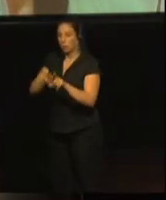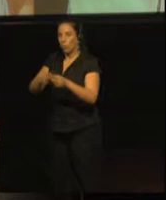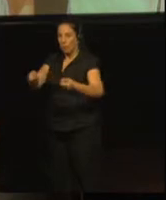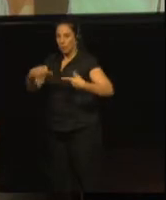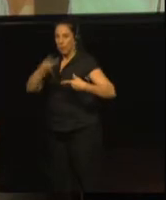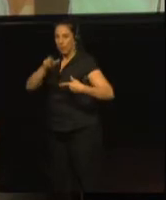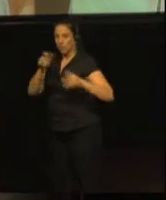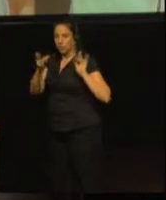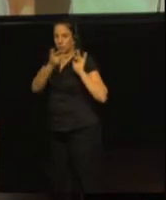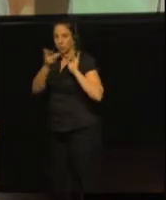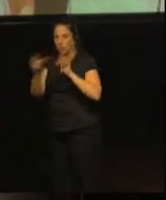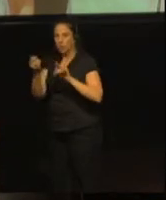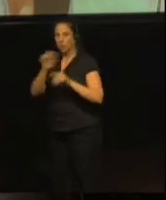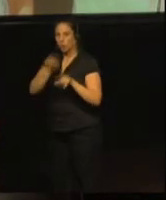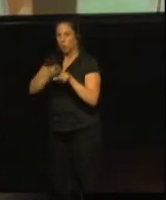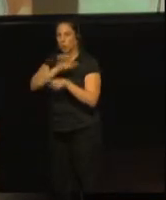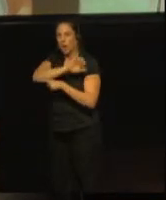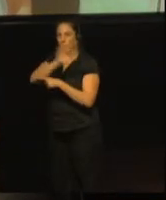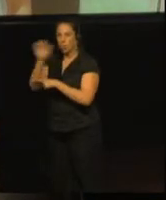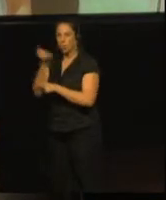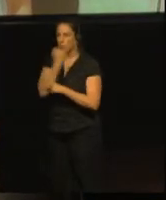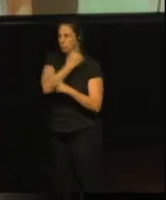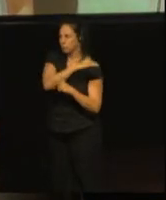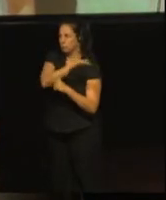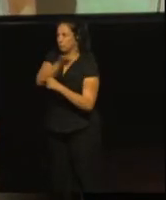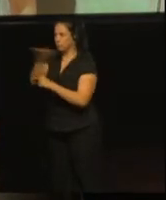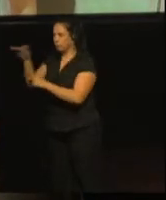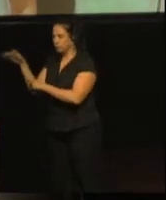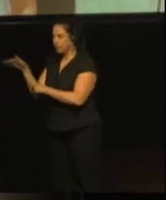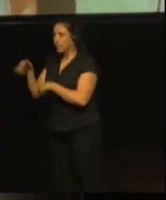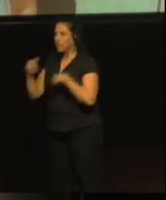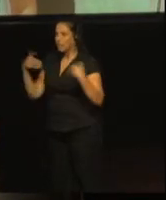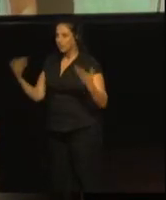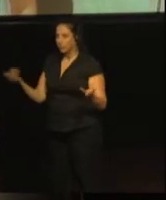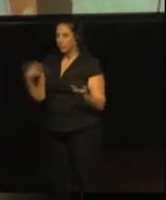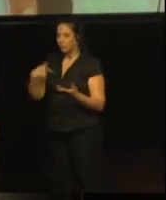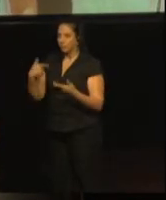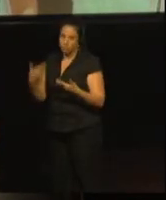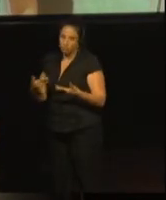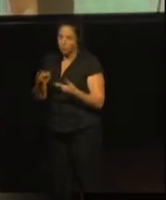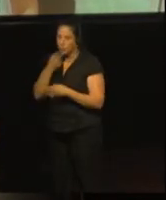I would like to read to you the countries which sent back the questionnaires.